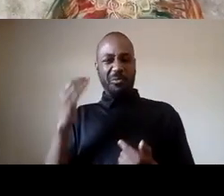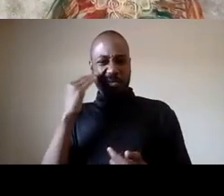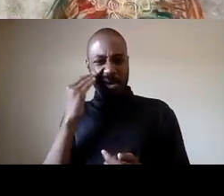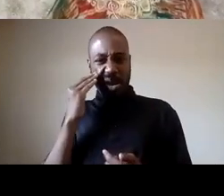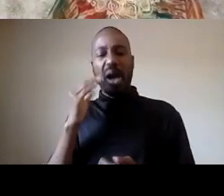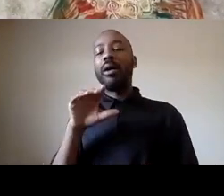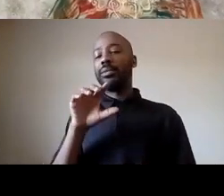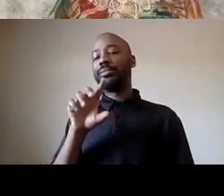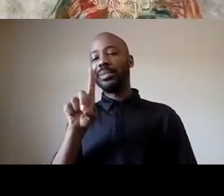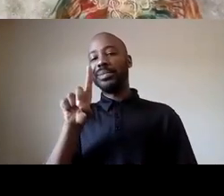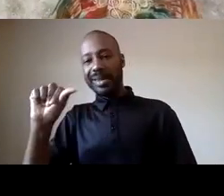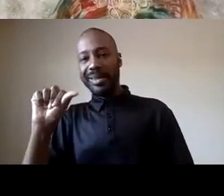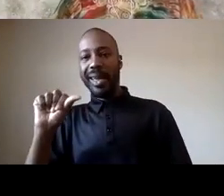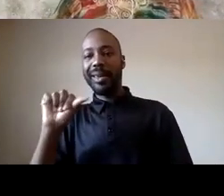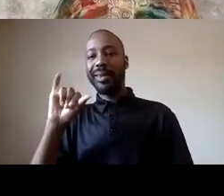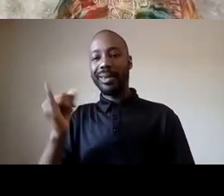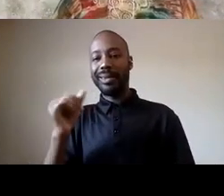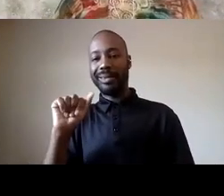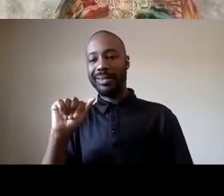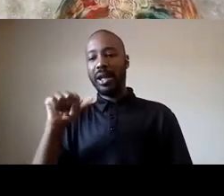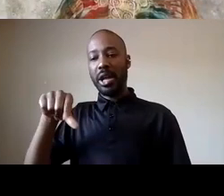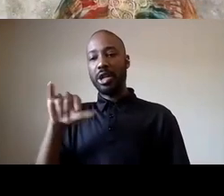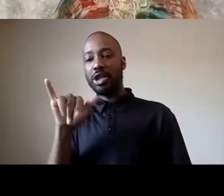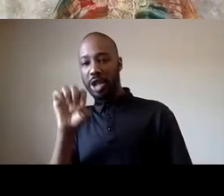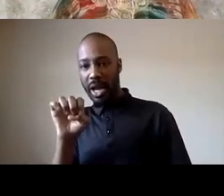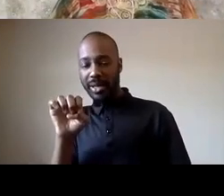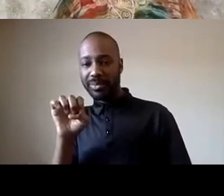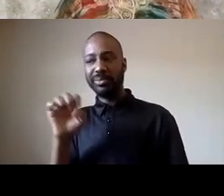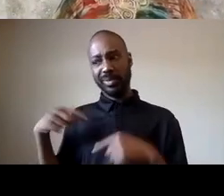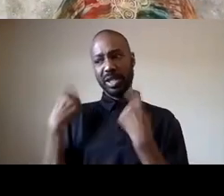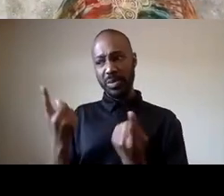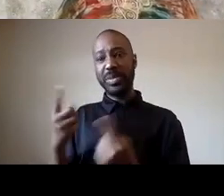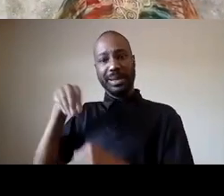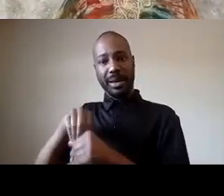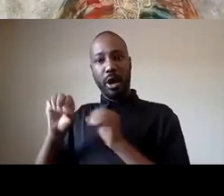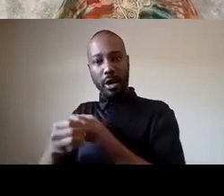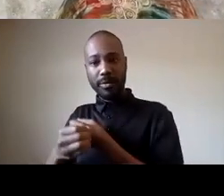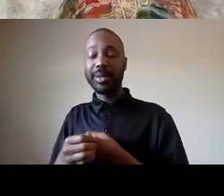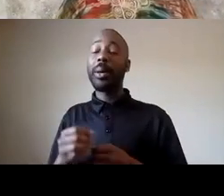608 people have been killed by police the la times is trying to say oh no it's